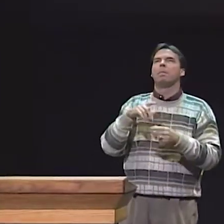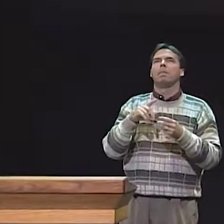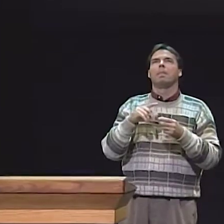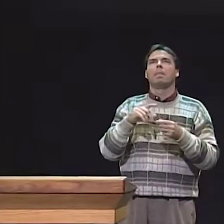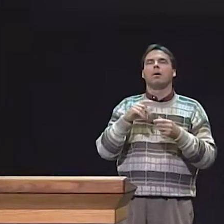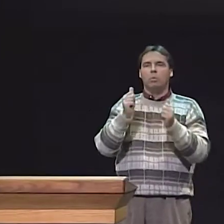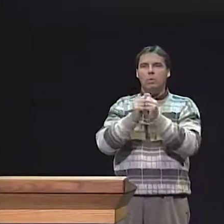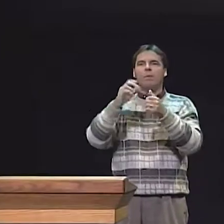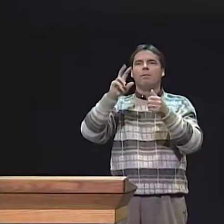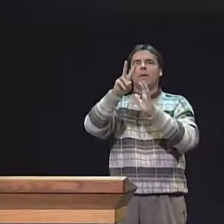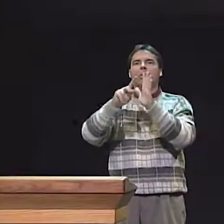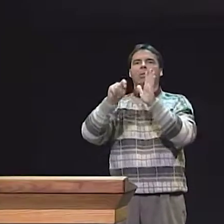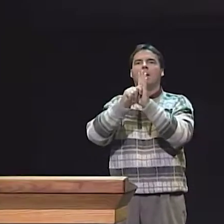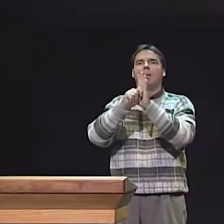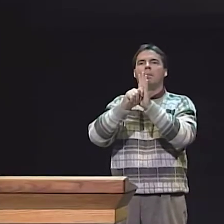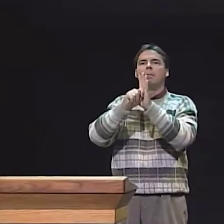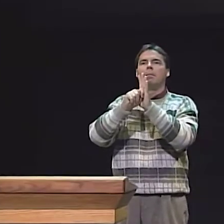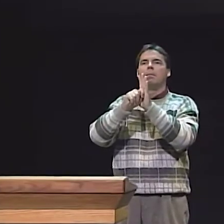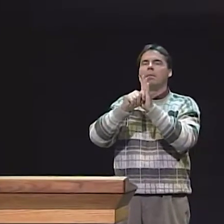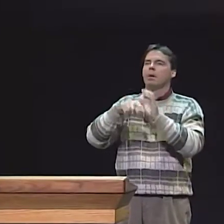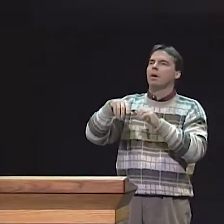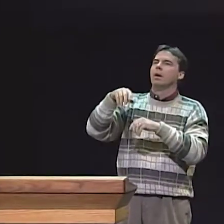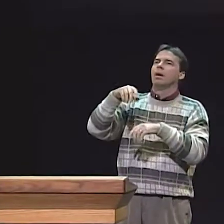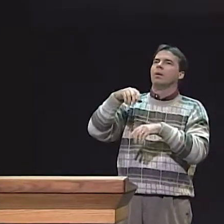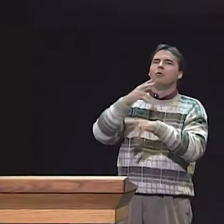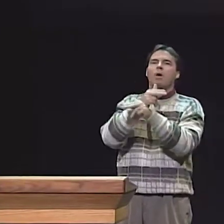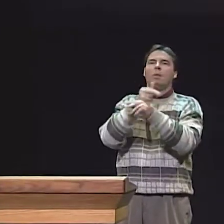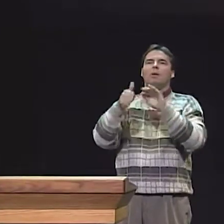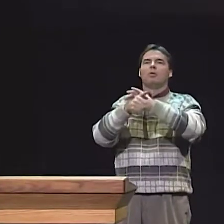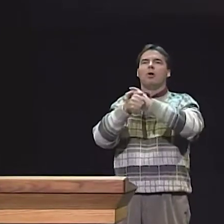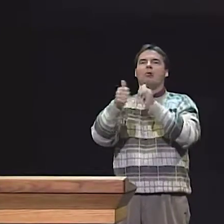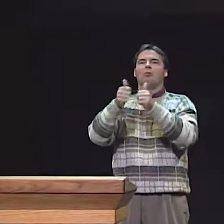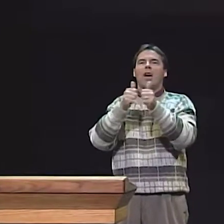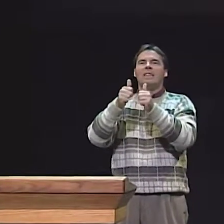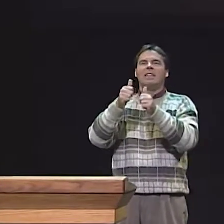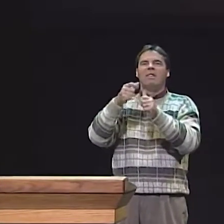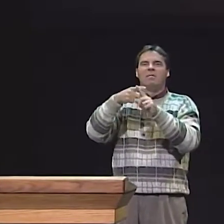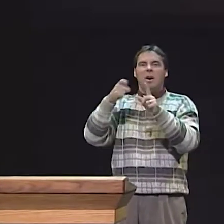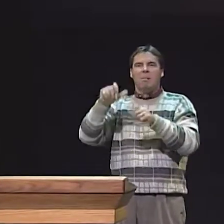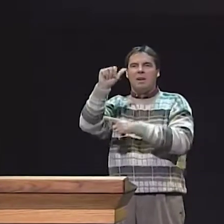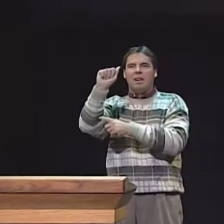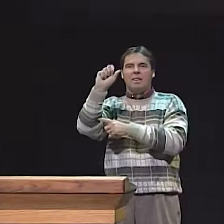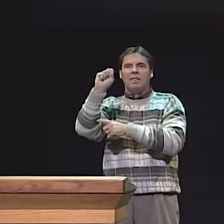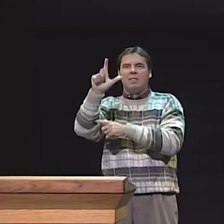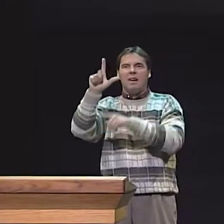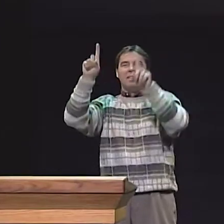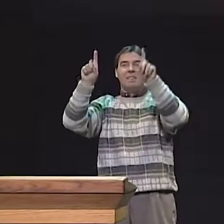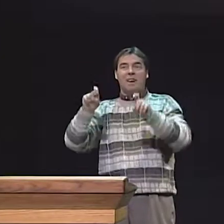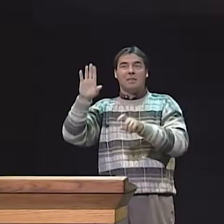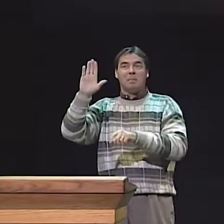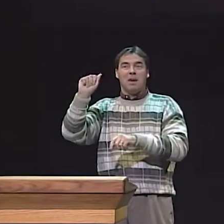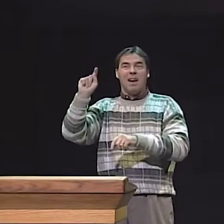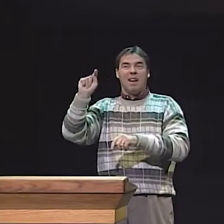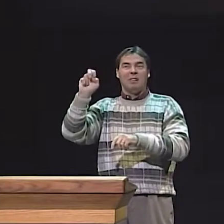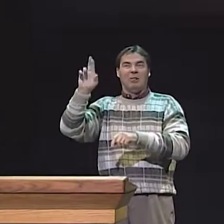AND WE VIDEOTAPED THEIR INTERACTION. SECOND ELICITATION WAS WHAT WE CALLED RETELLING,